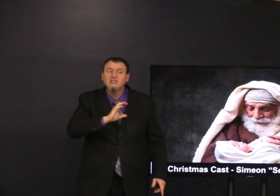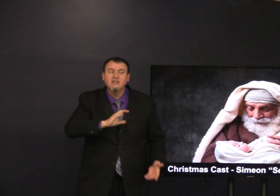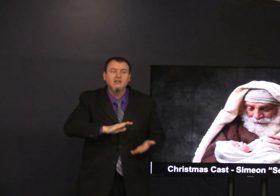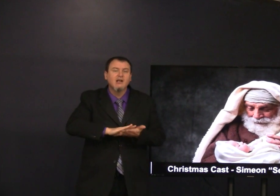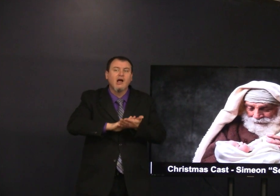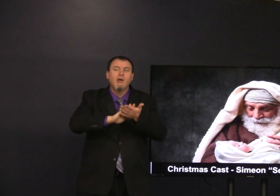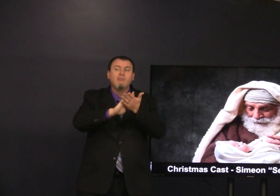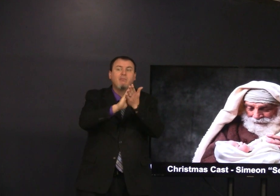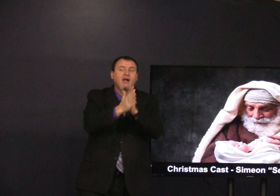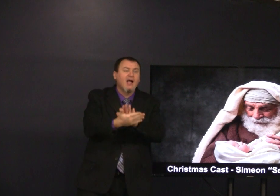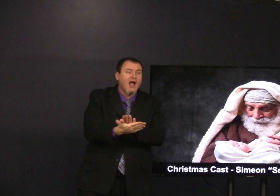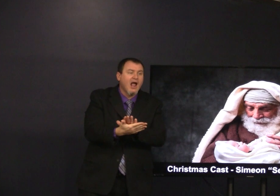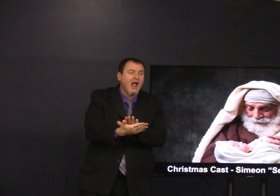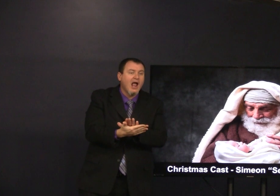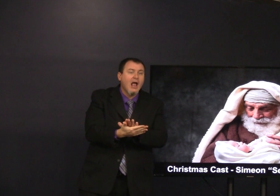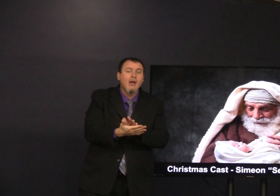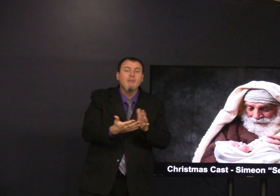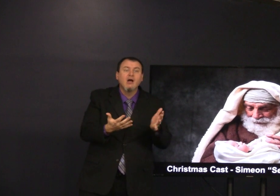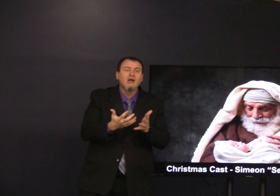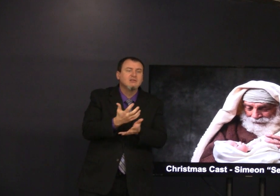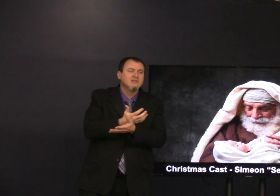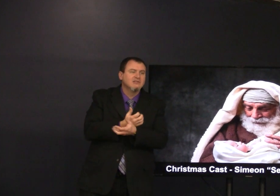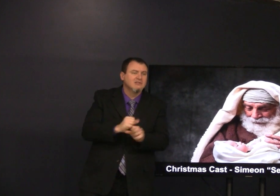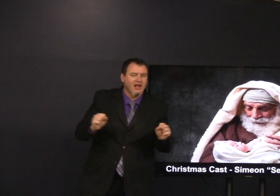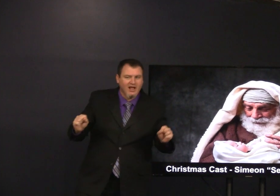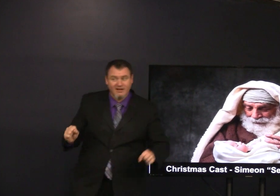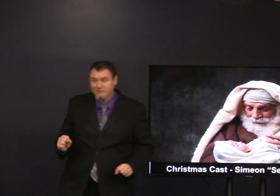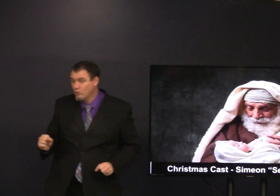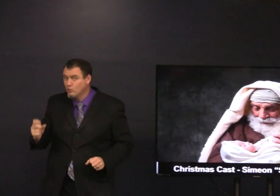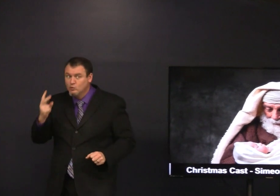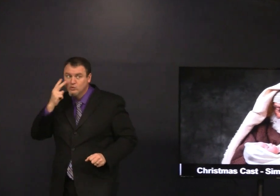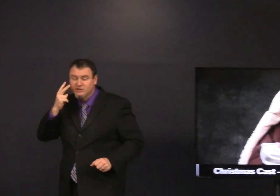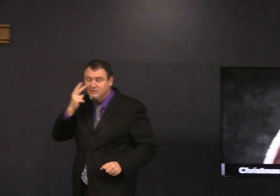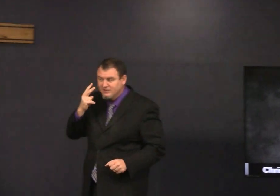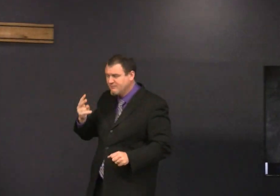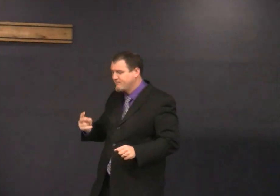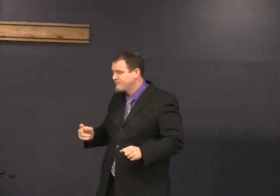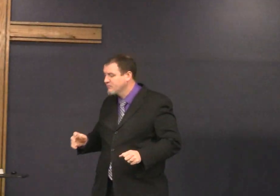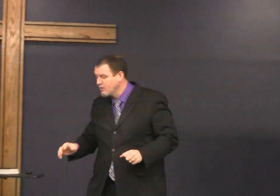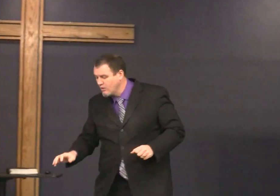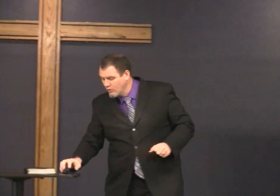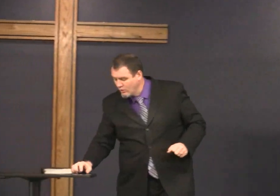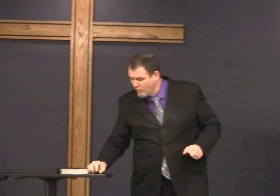Simeon was a senior citizen if you will and became part of the saved